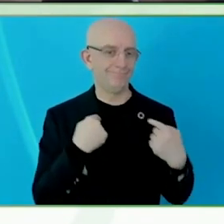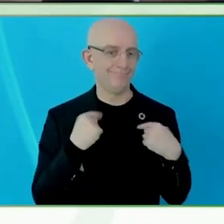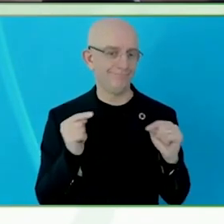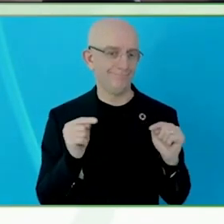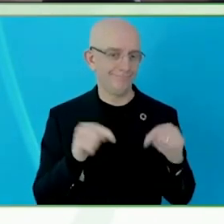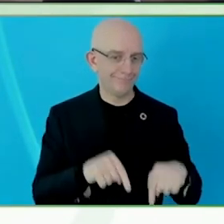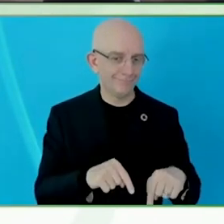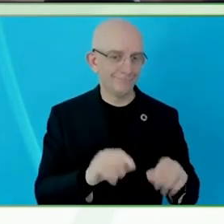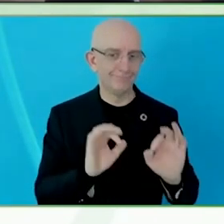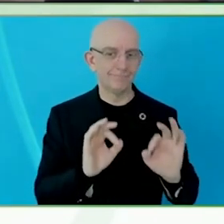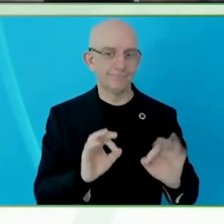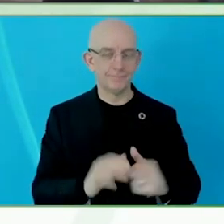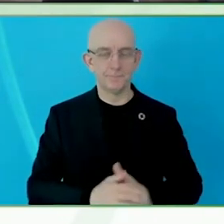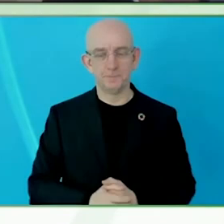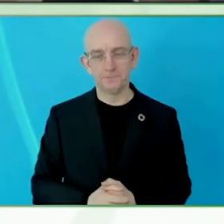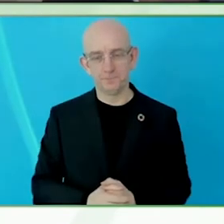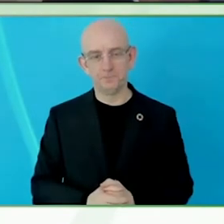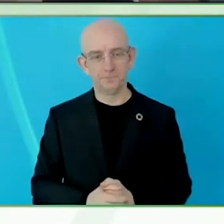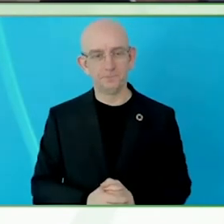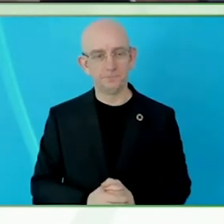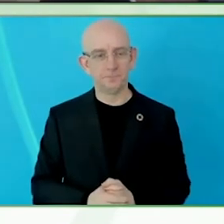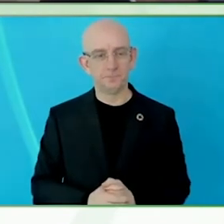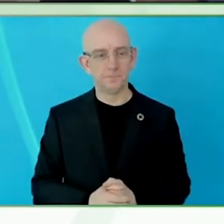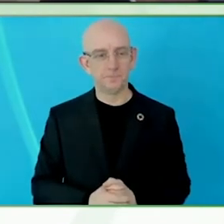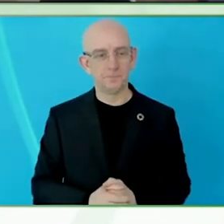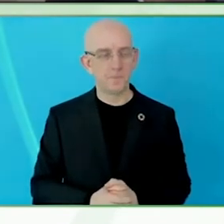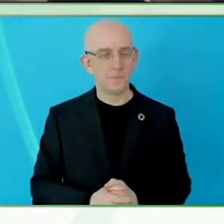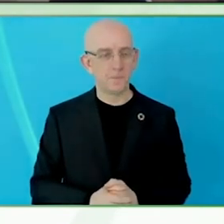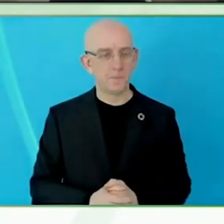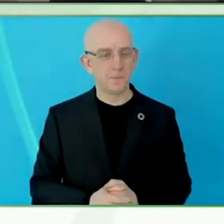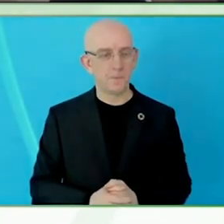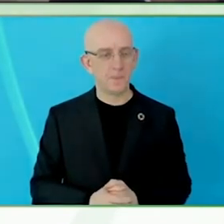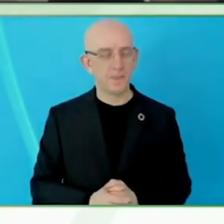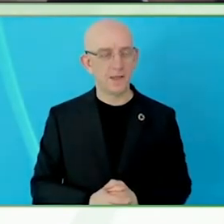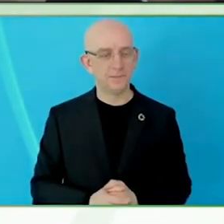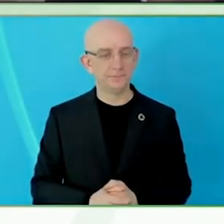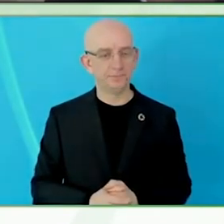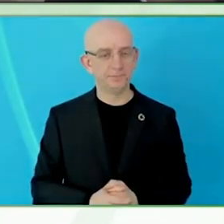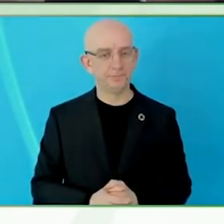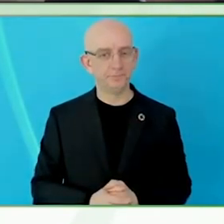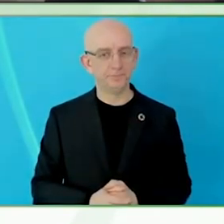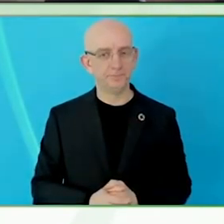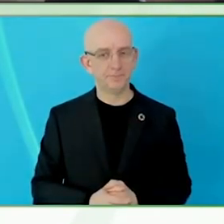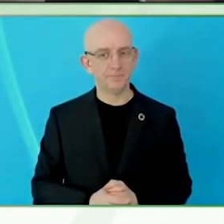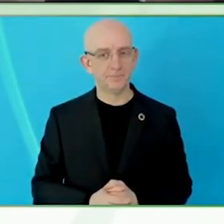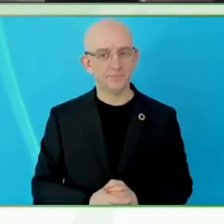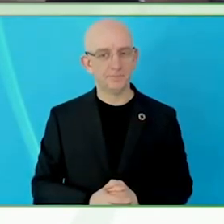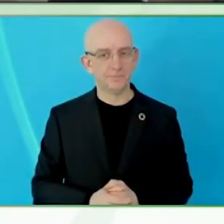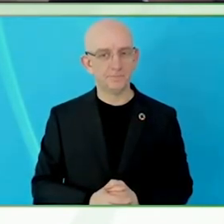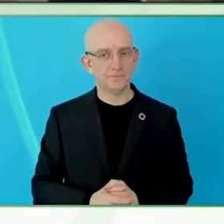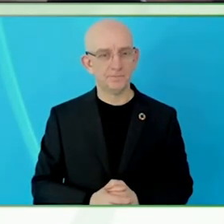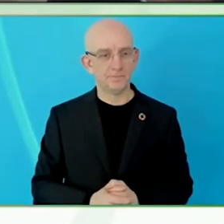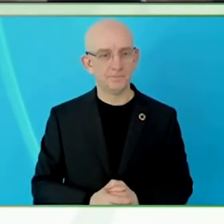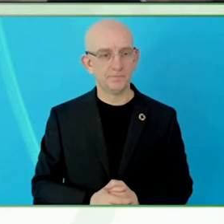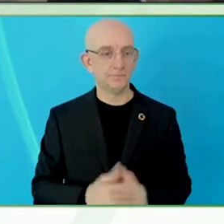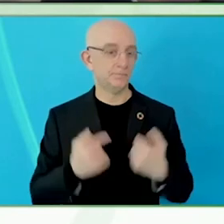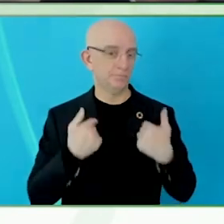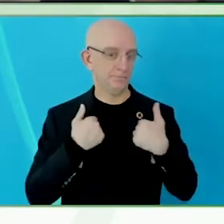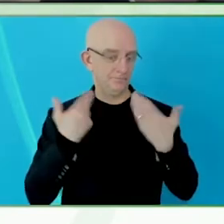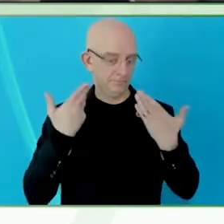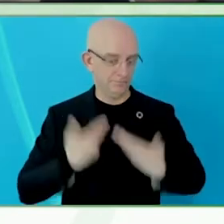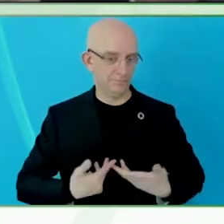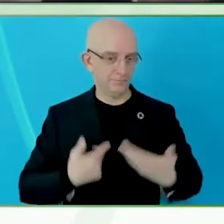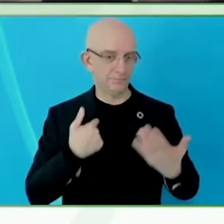I have black hair tied up in a ponytail and wearing a black top and my